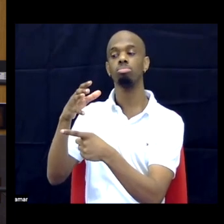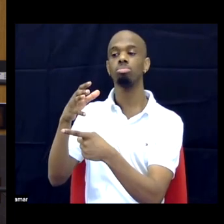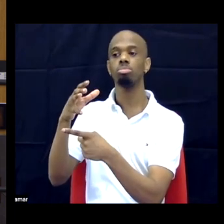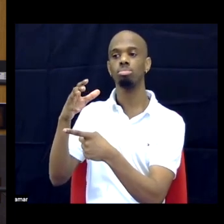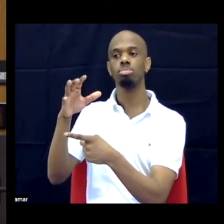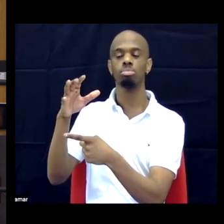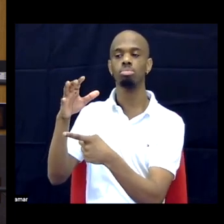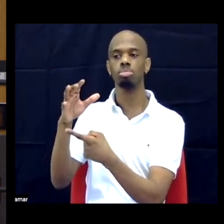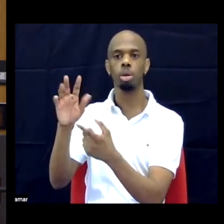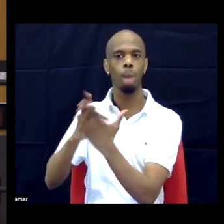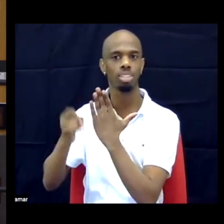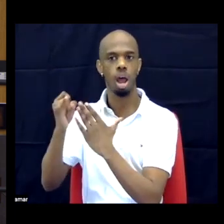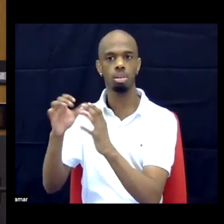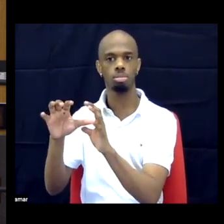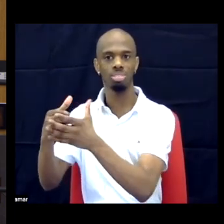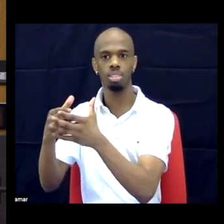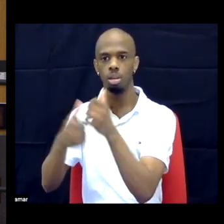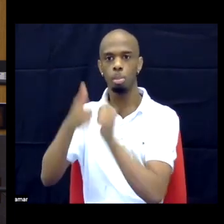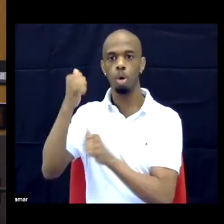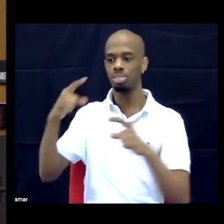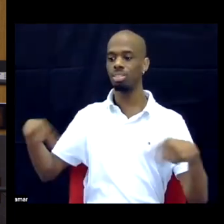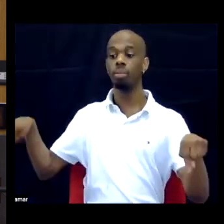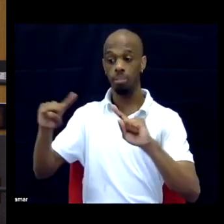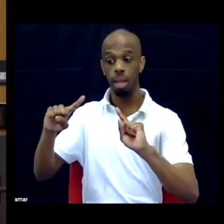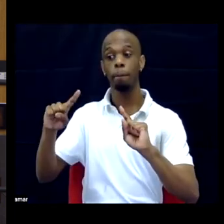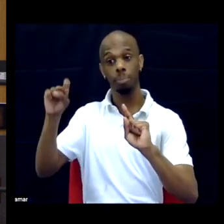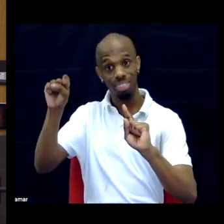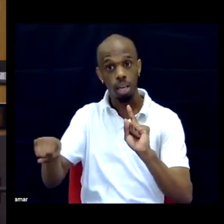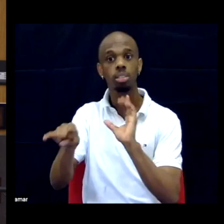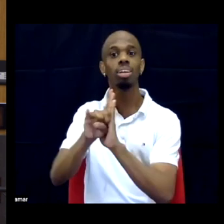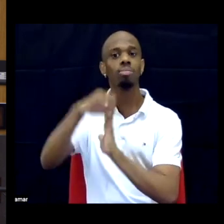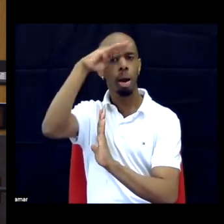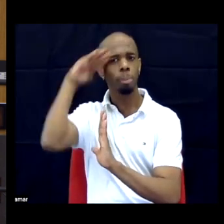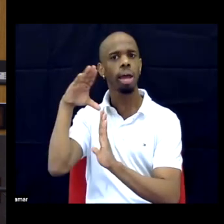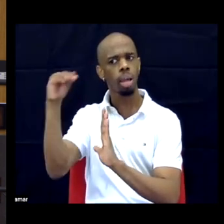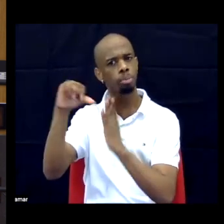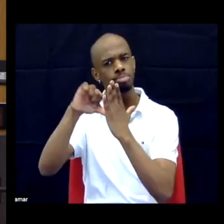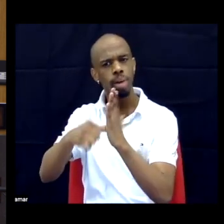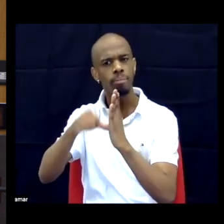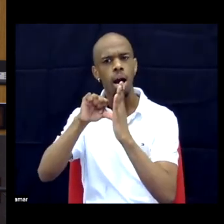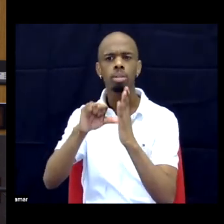folks primarily but not just on disabilities and I'm reading academic articles on those